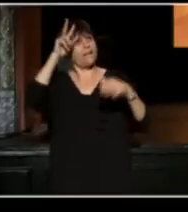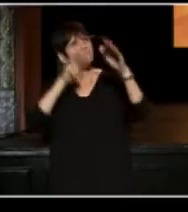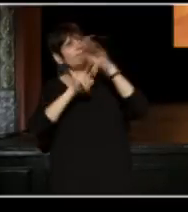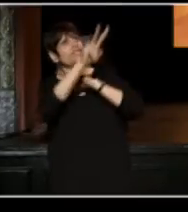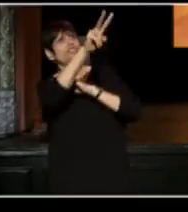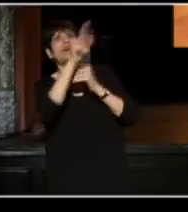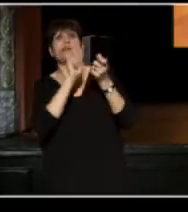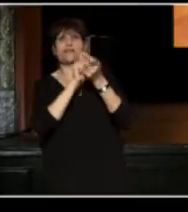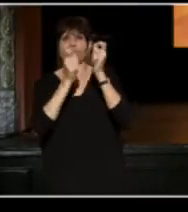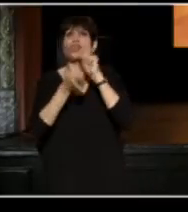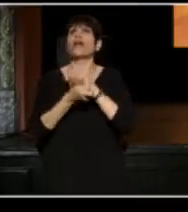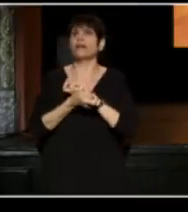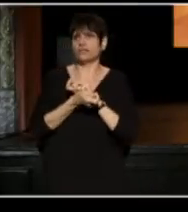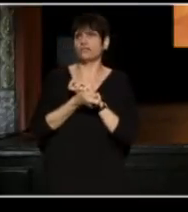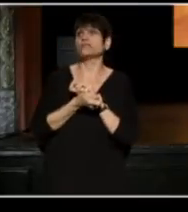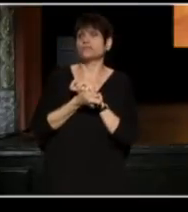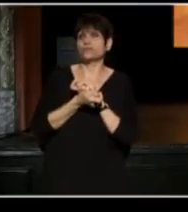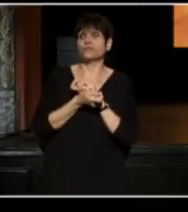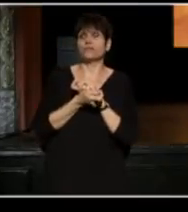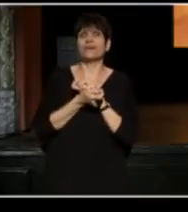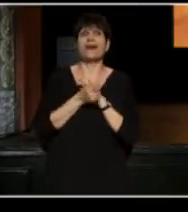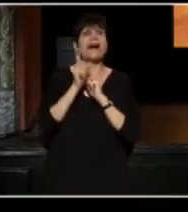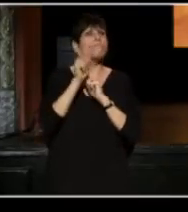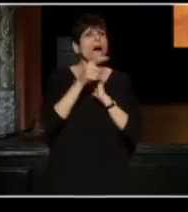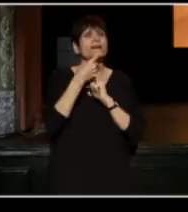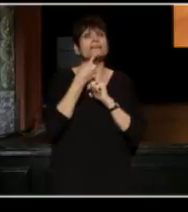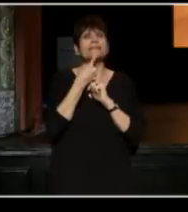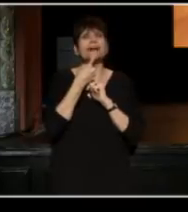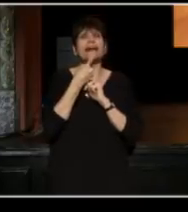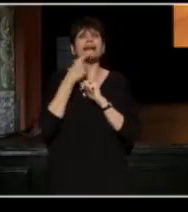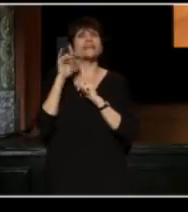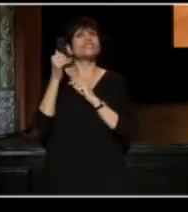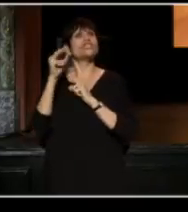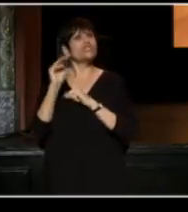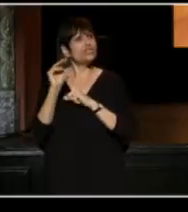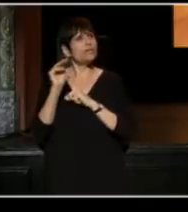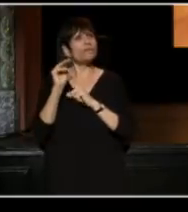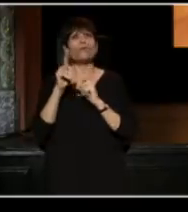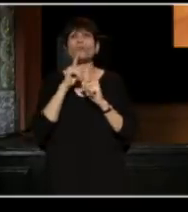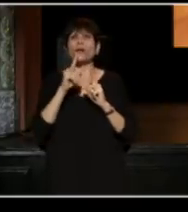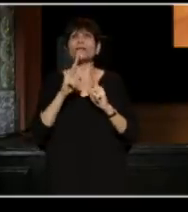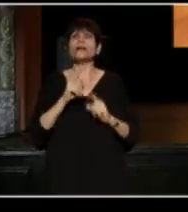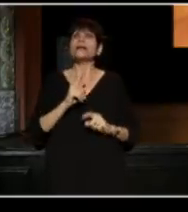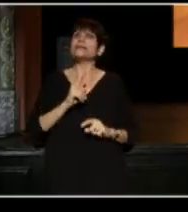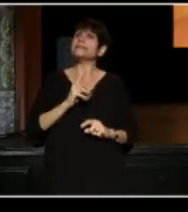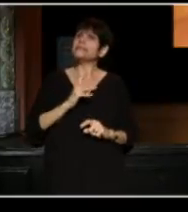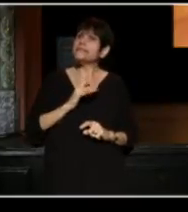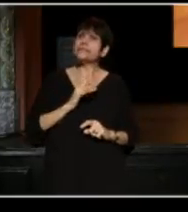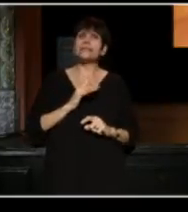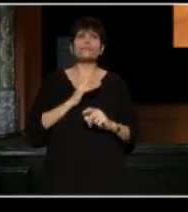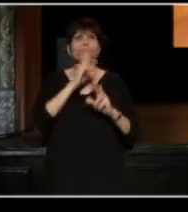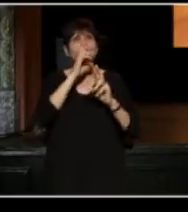and I think the other thing is, what I have to say, is Jim is the most decent, respectful person.